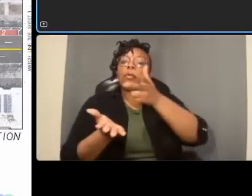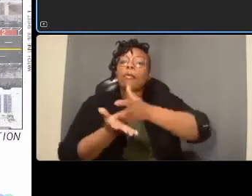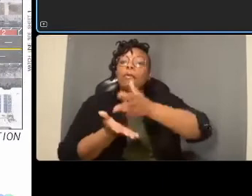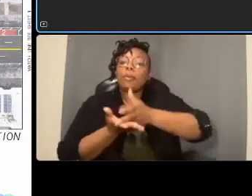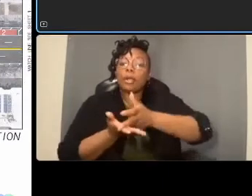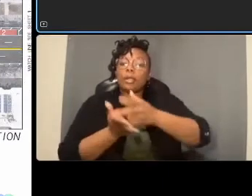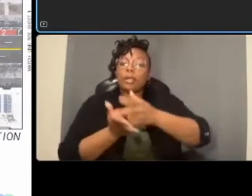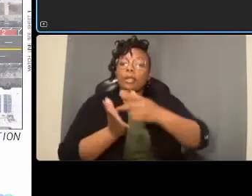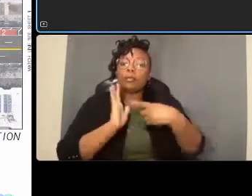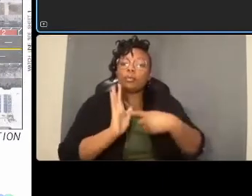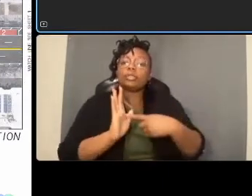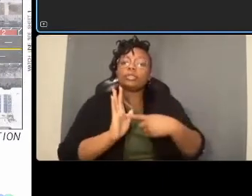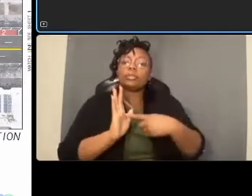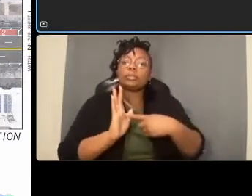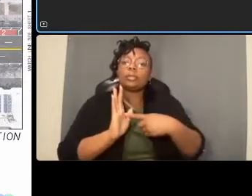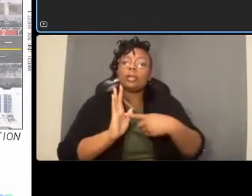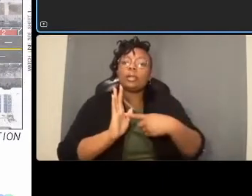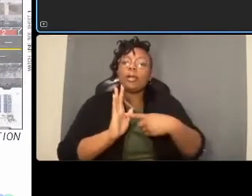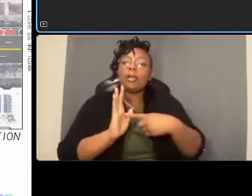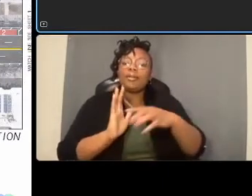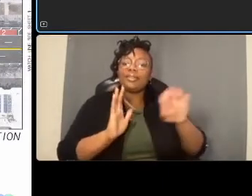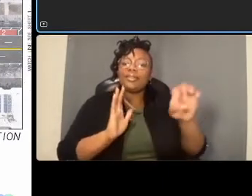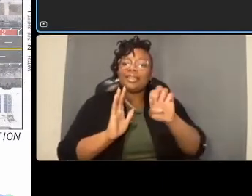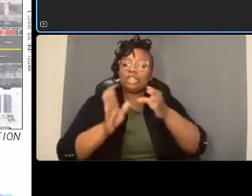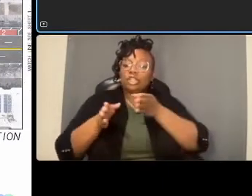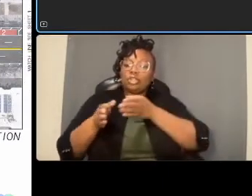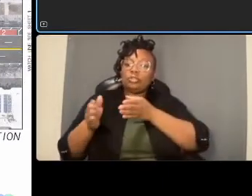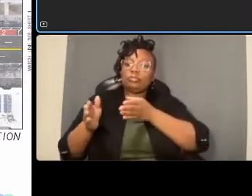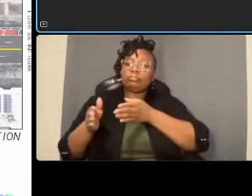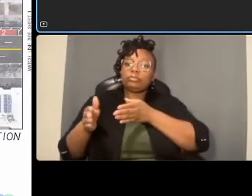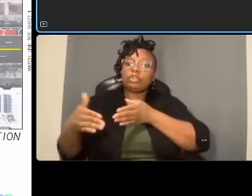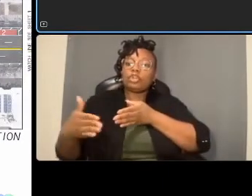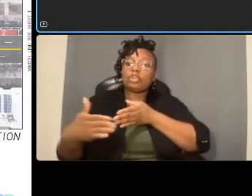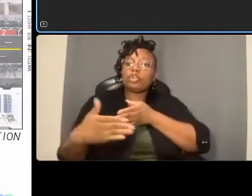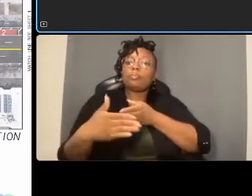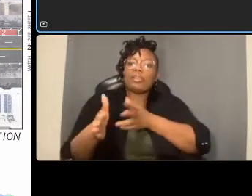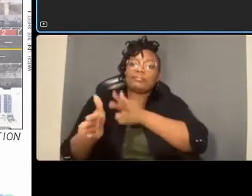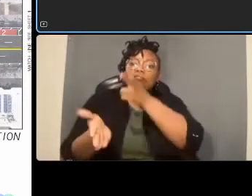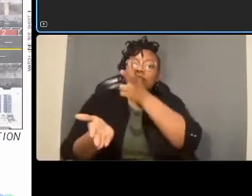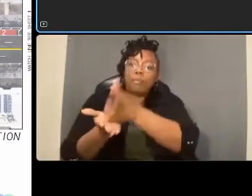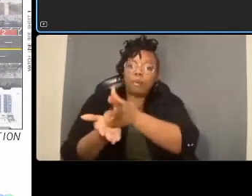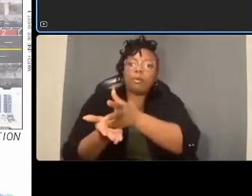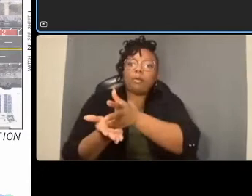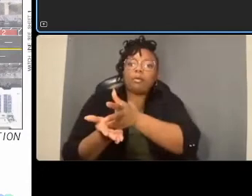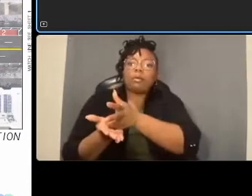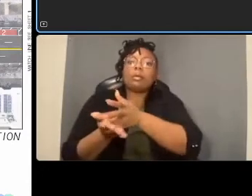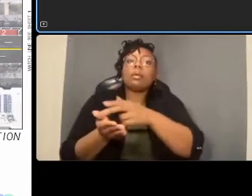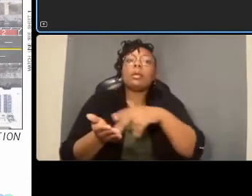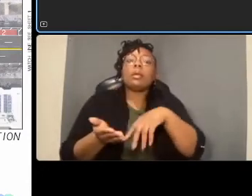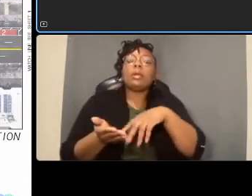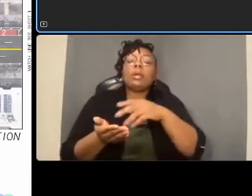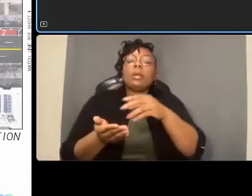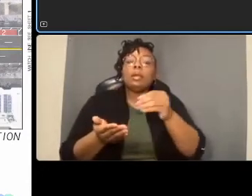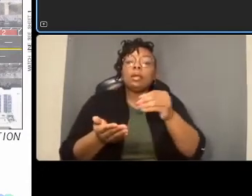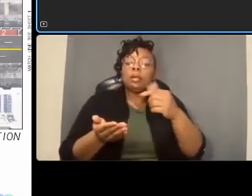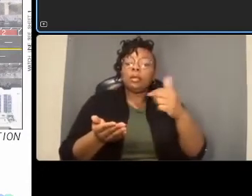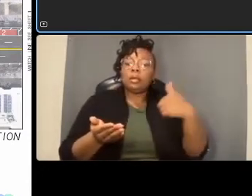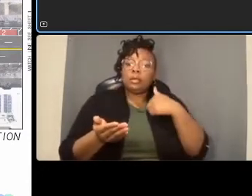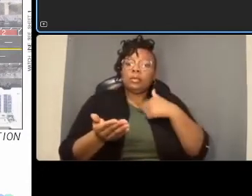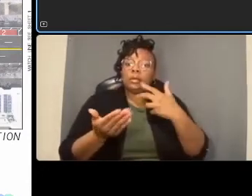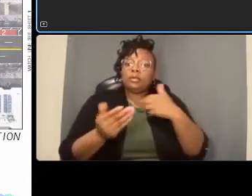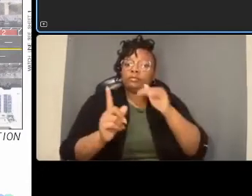this segment um and we um i just want to remind you that you know as ed mentioned there will be